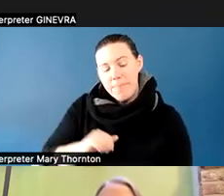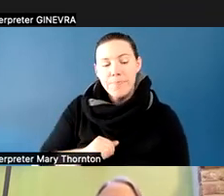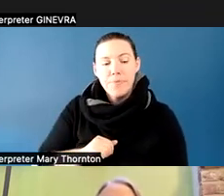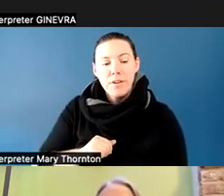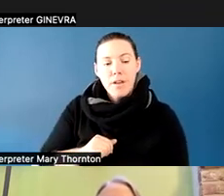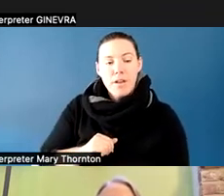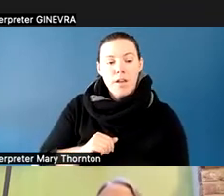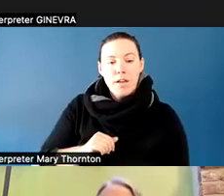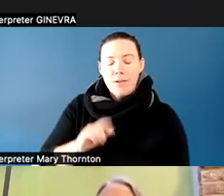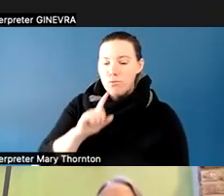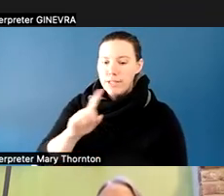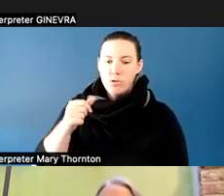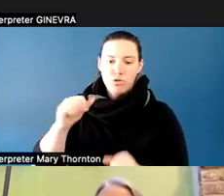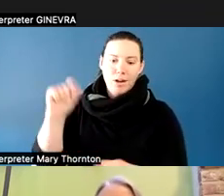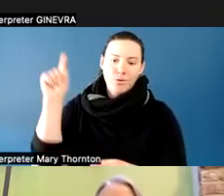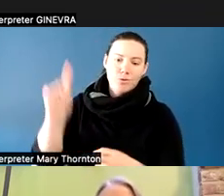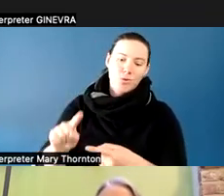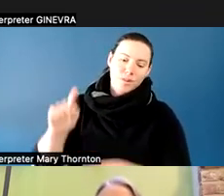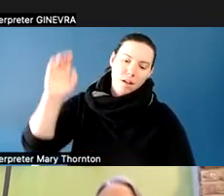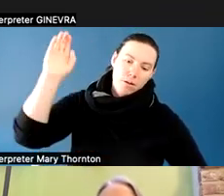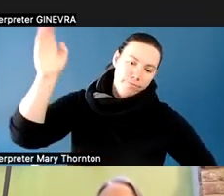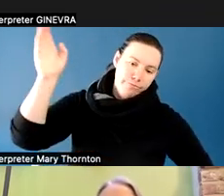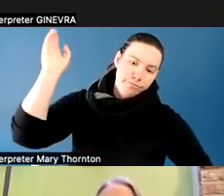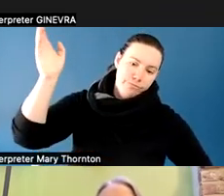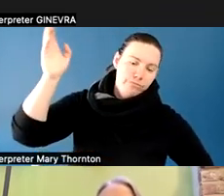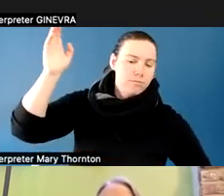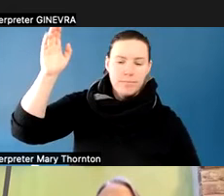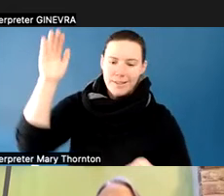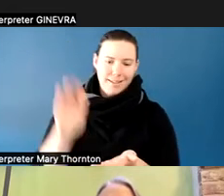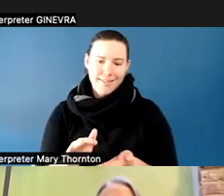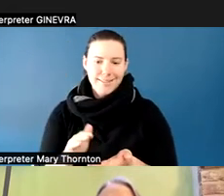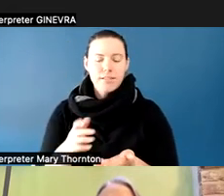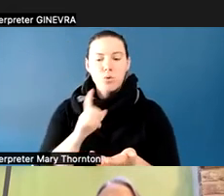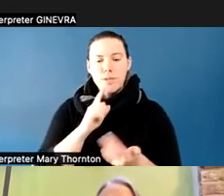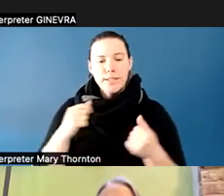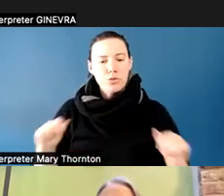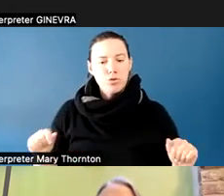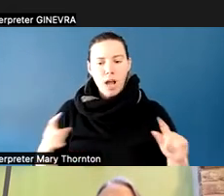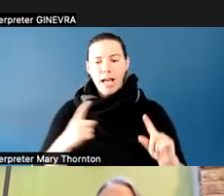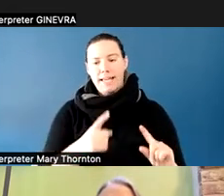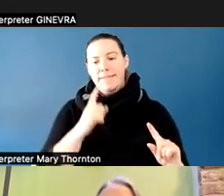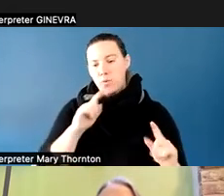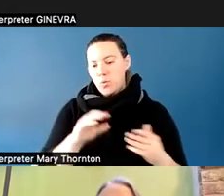and really try to incorporate hands-on things and discussion to get the students talking with each other and find out what they're learning